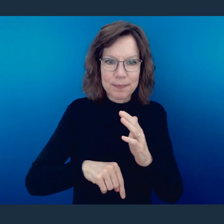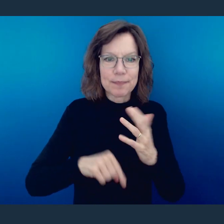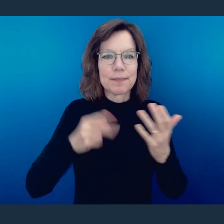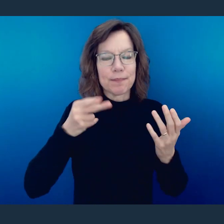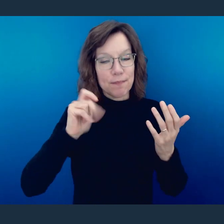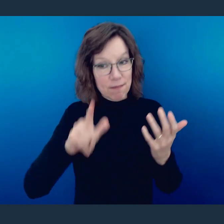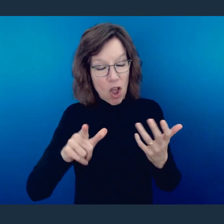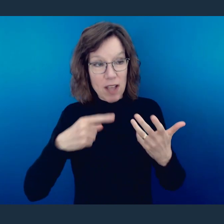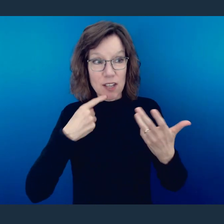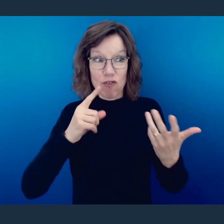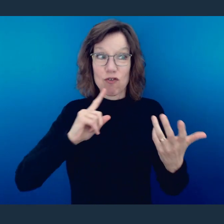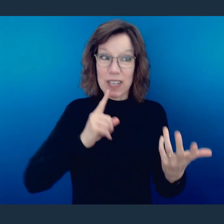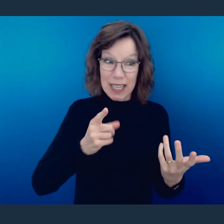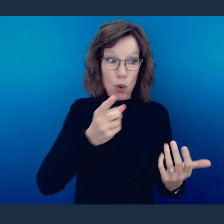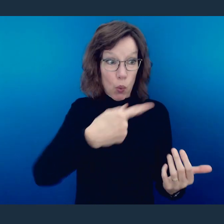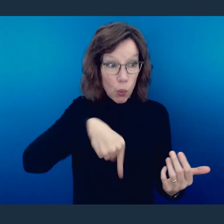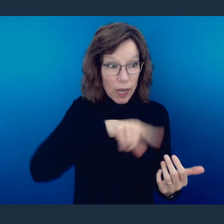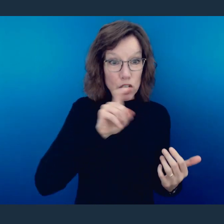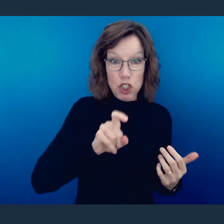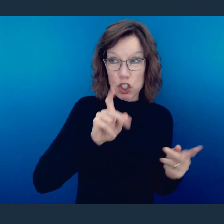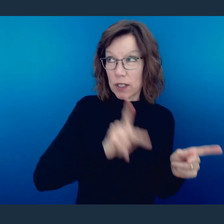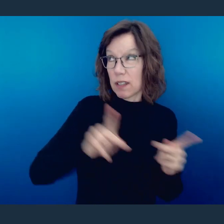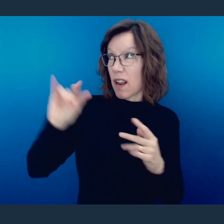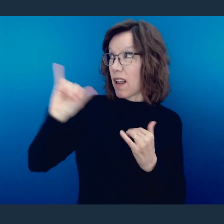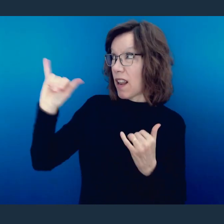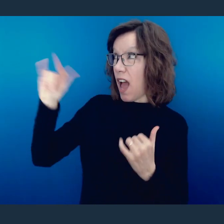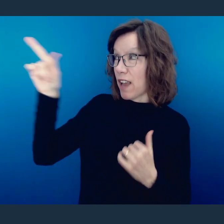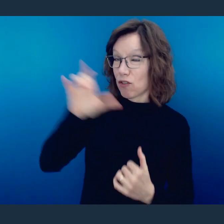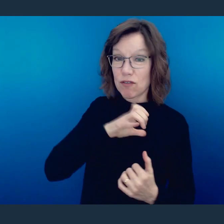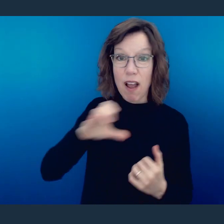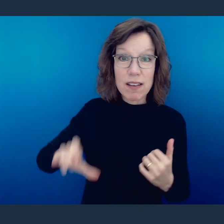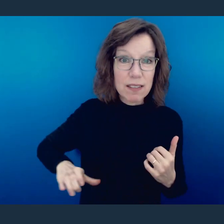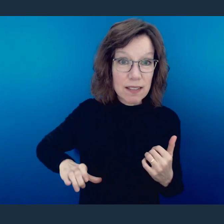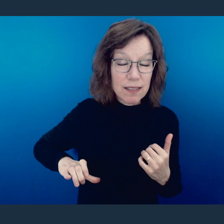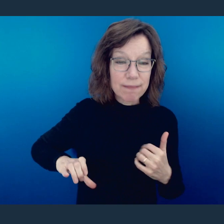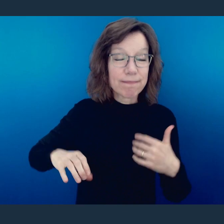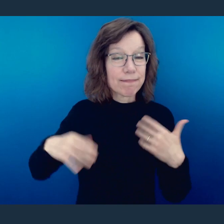that when he reflects it and models it next to Christ, because here, we see the quote